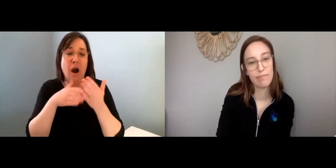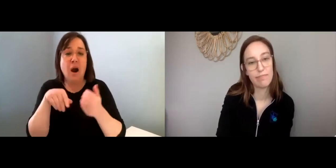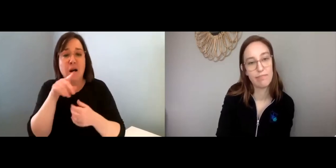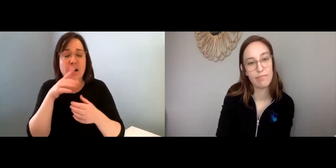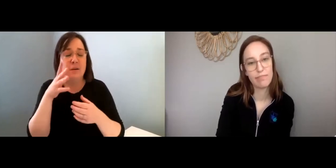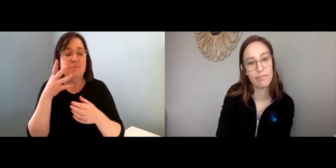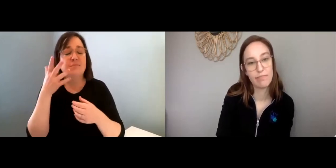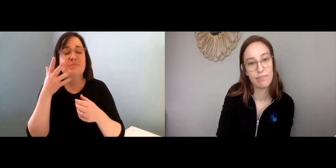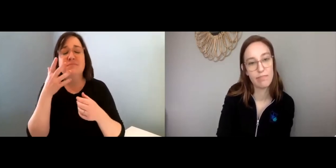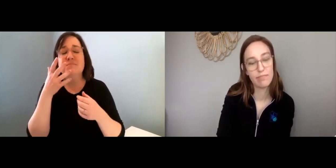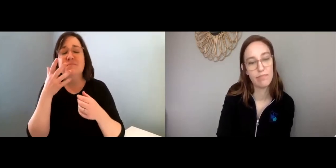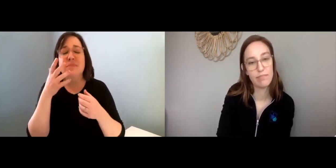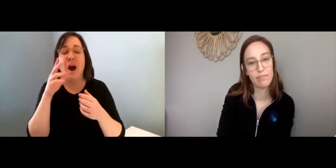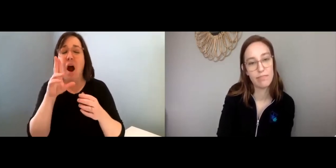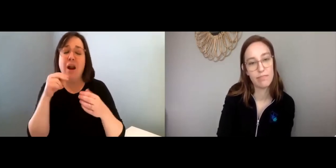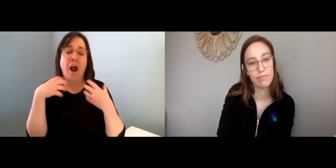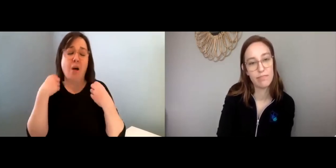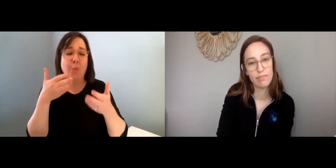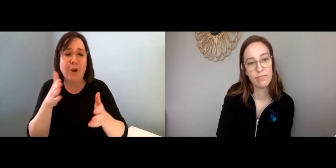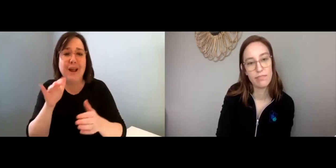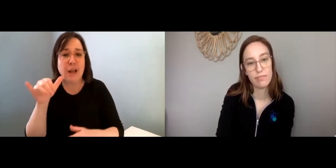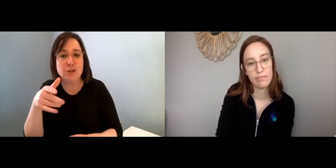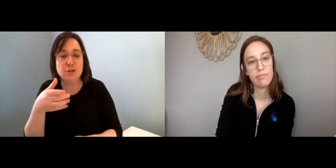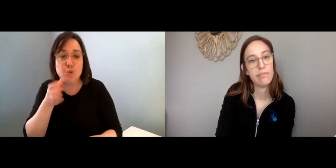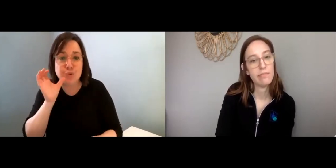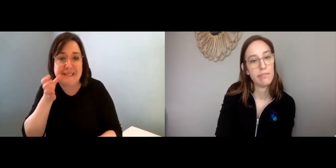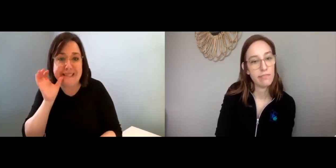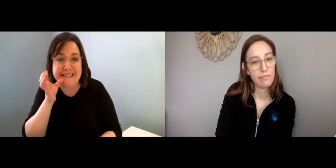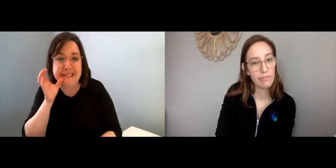Lisa: Oh yeah, there are some unhealthy examples,